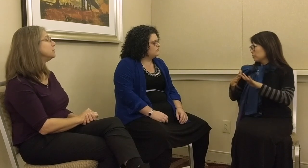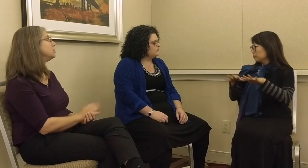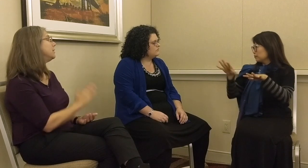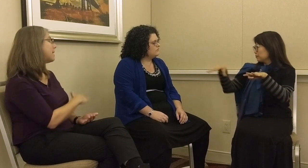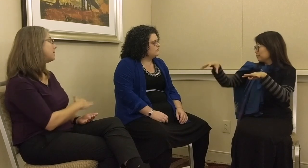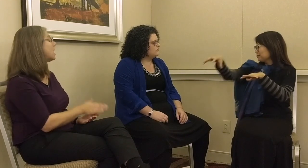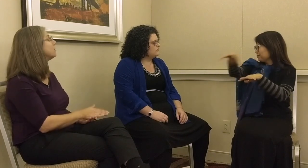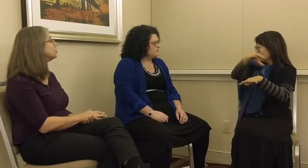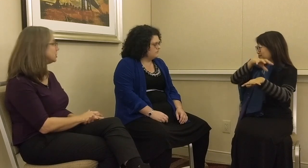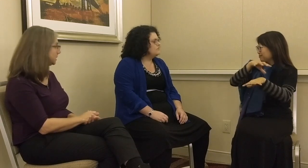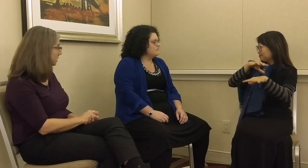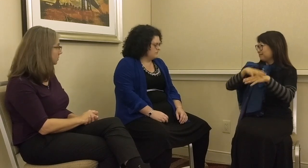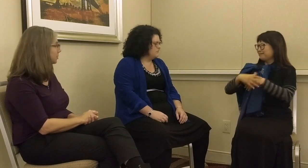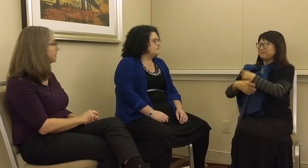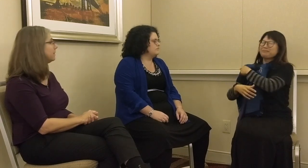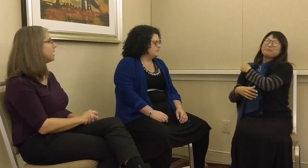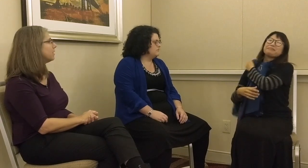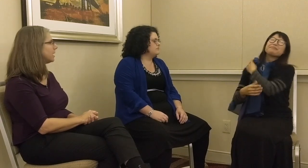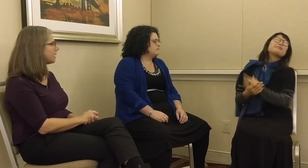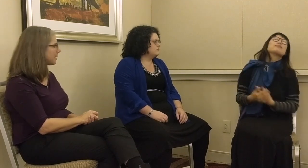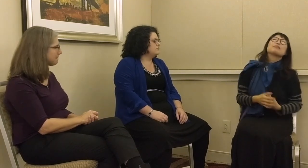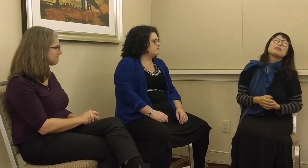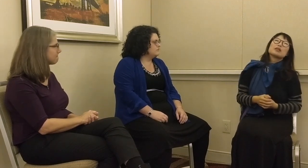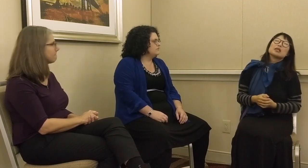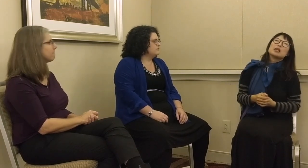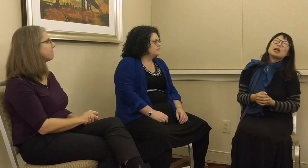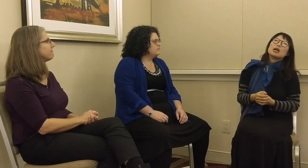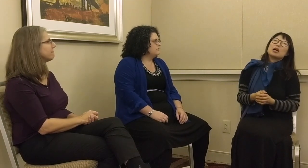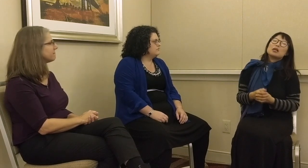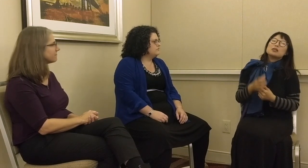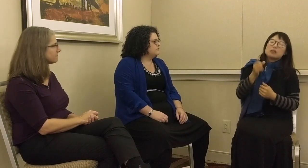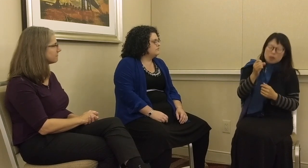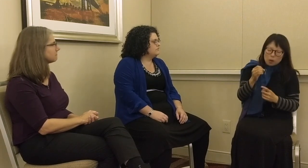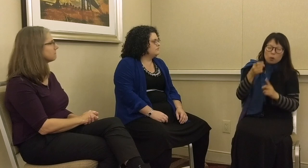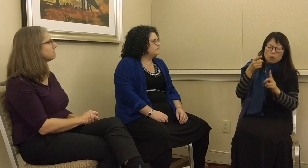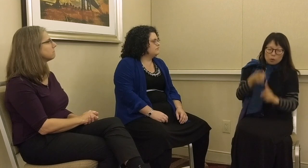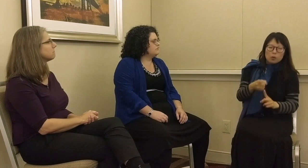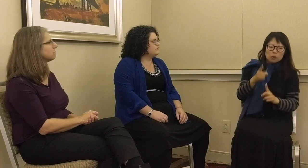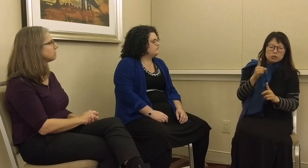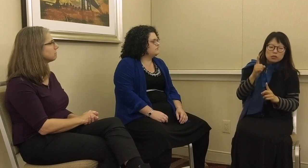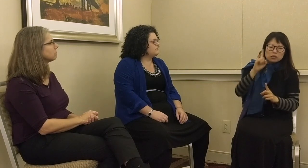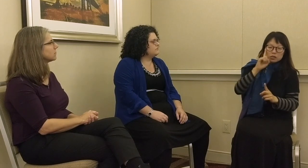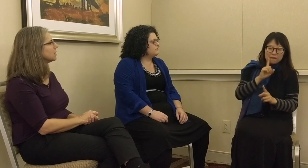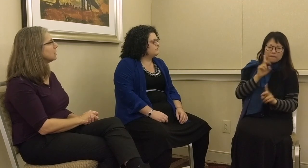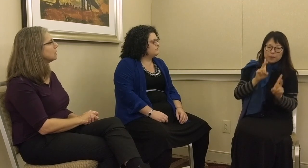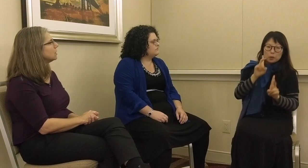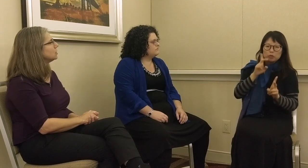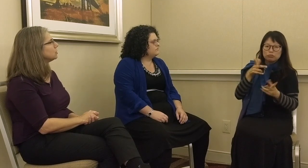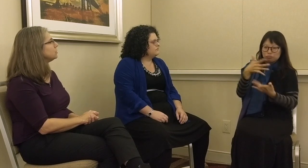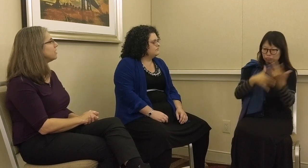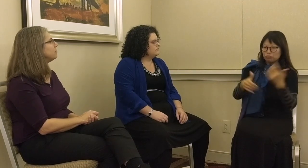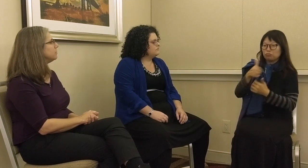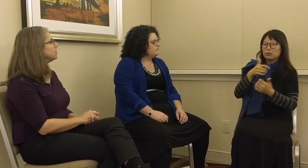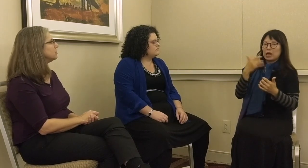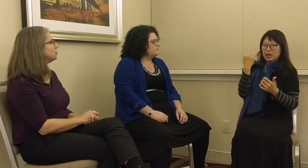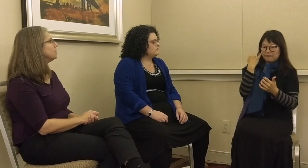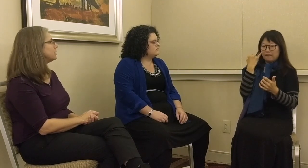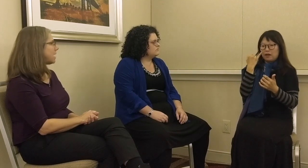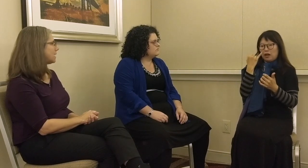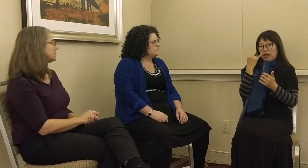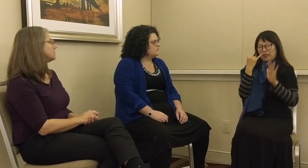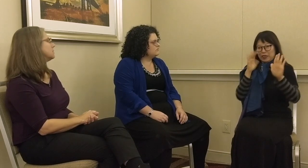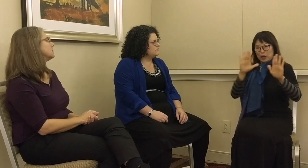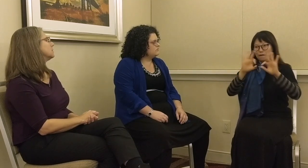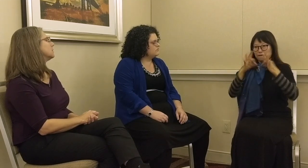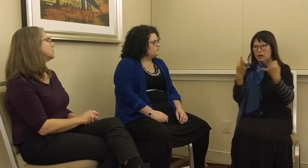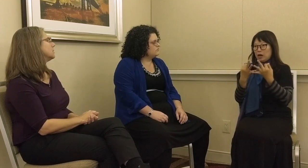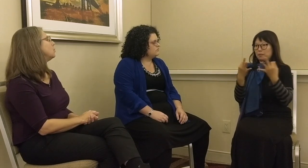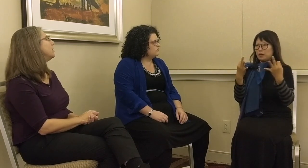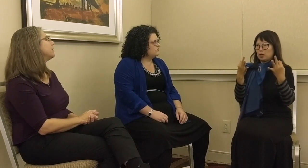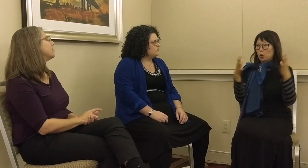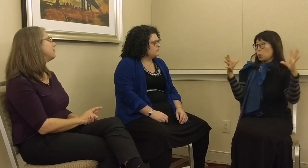between them and other Chatinos within in the area. Deaf people do interact with their